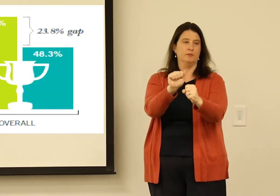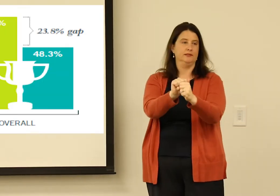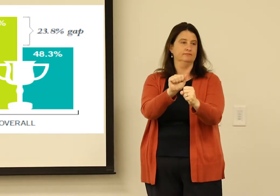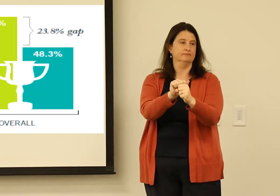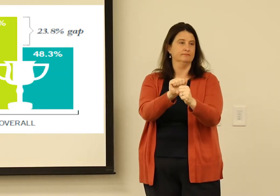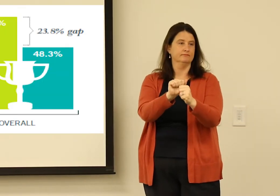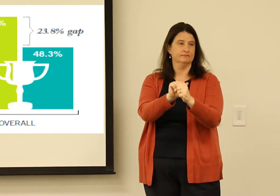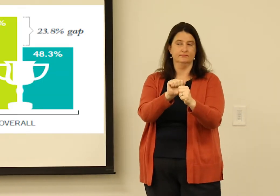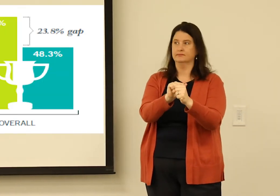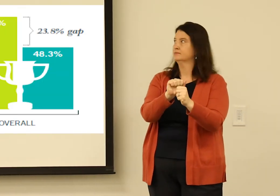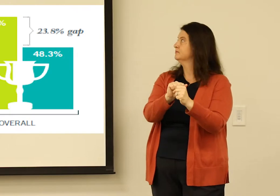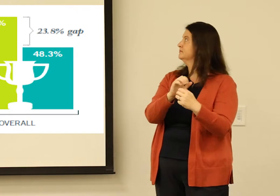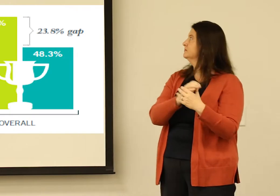Now this statistic is about employment.